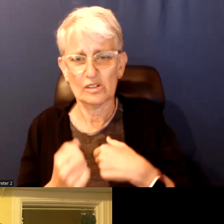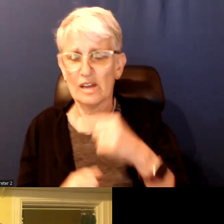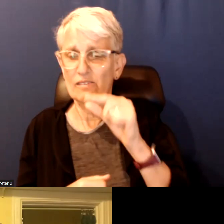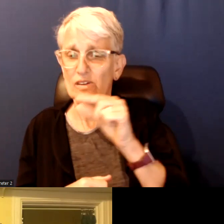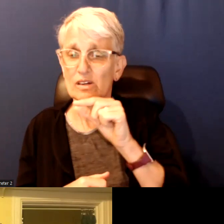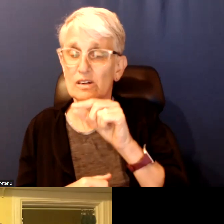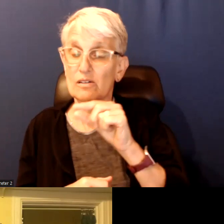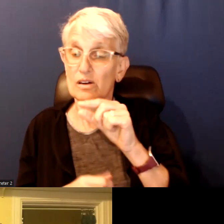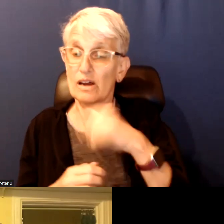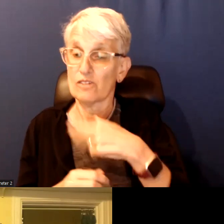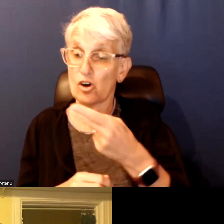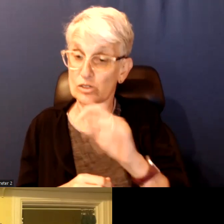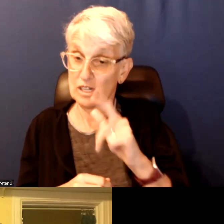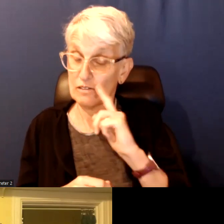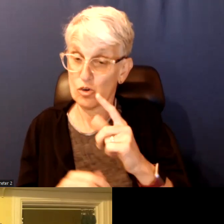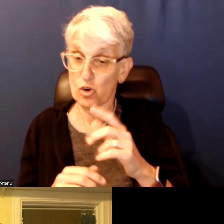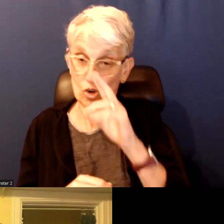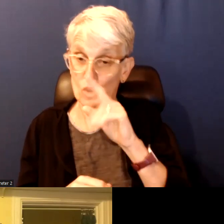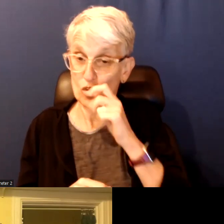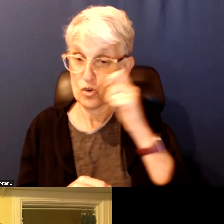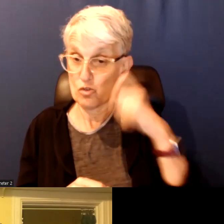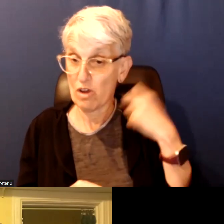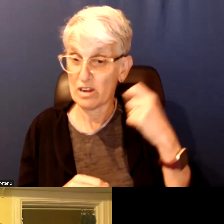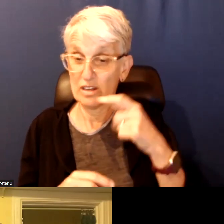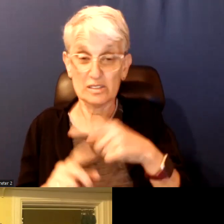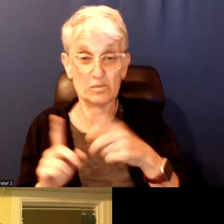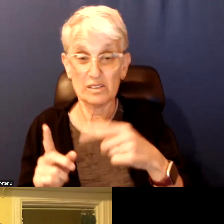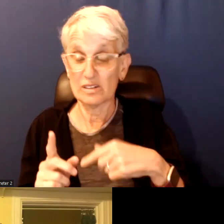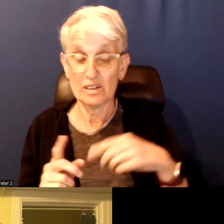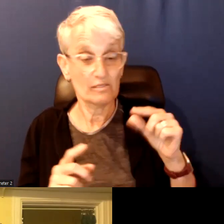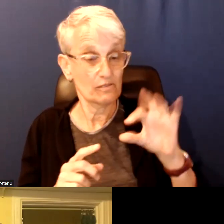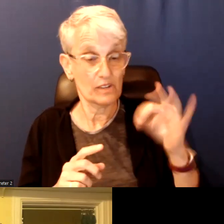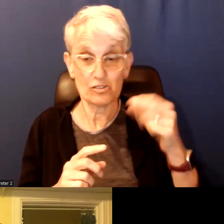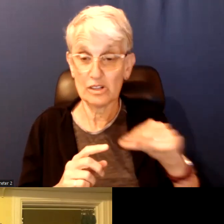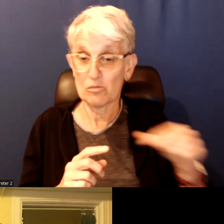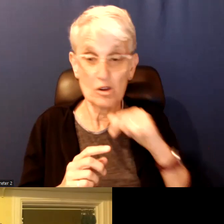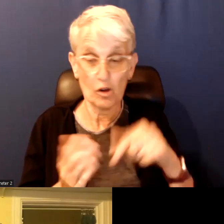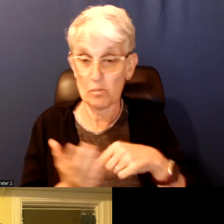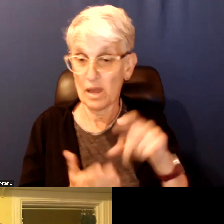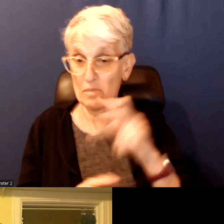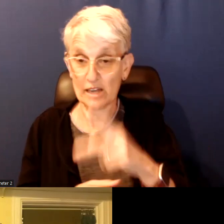federal government is yet to step up to reimburse the funding to those hotels.